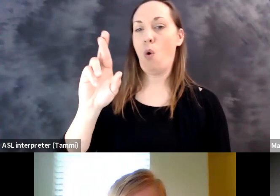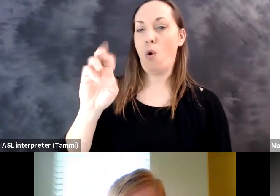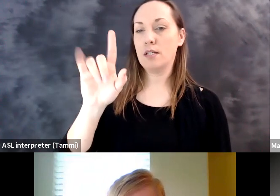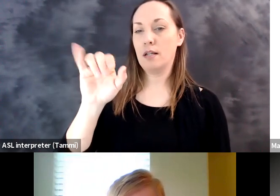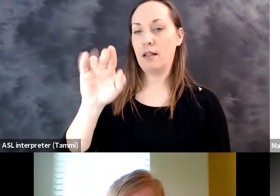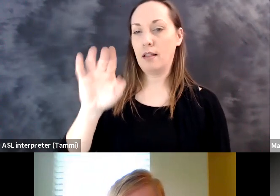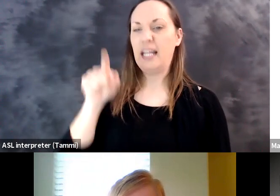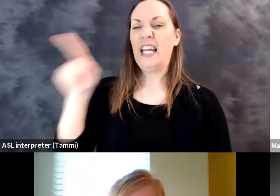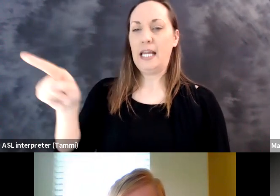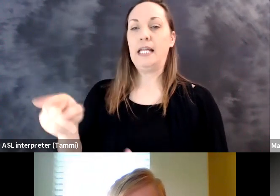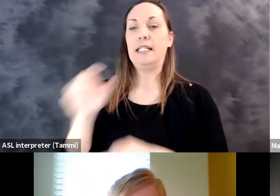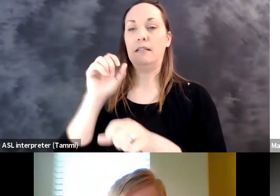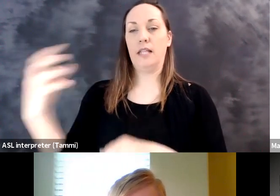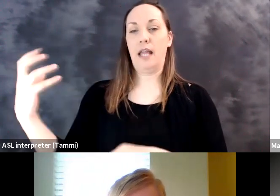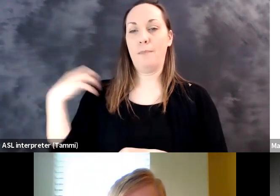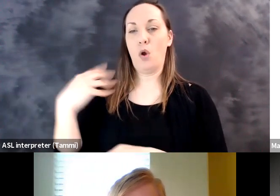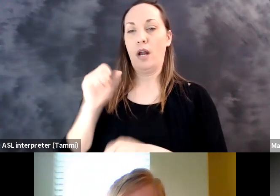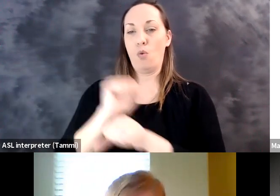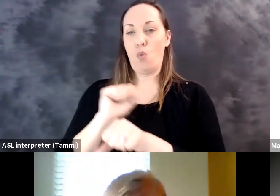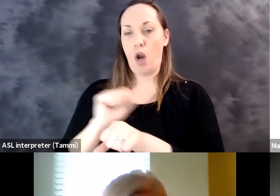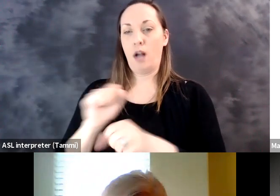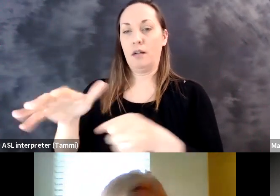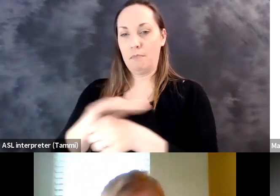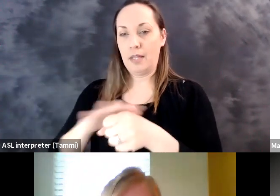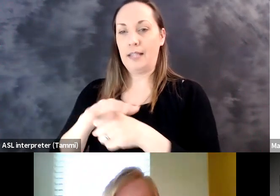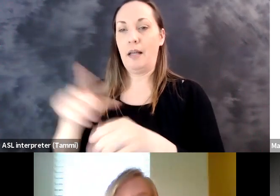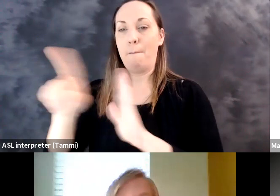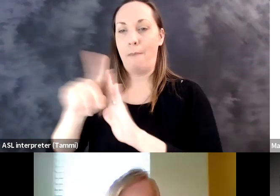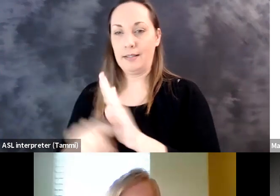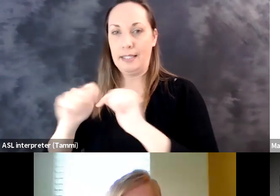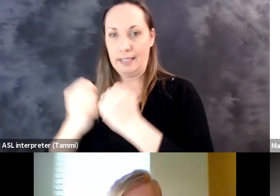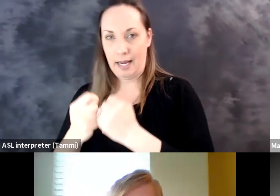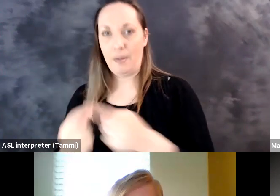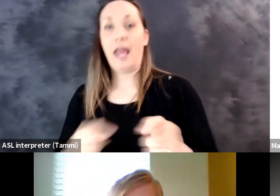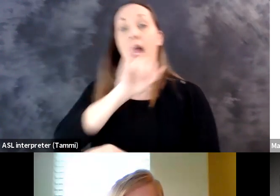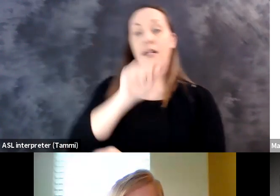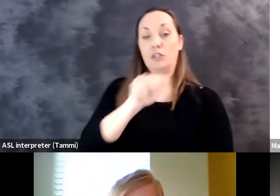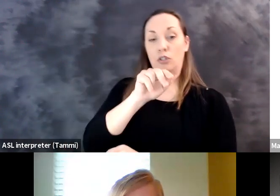workplace policy team at the US Department of Labor's Office of office of disability and employment policy.